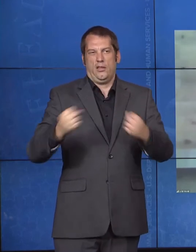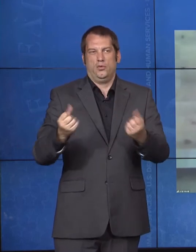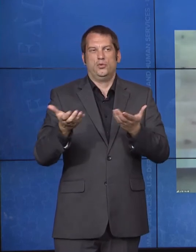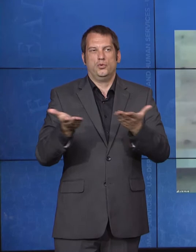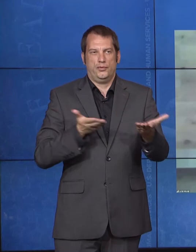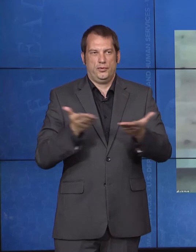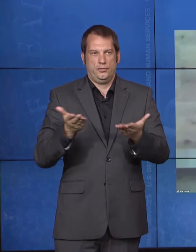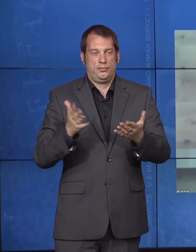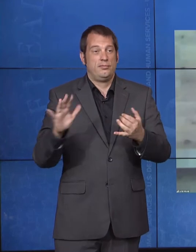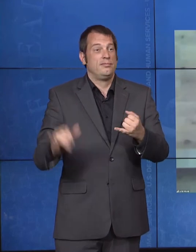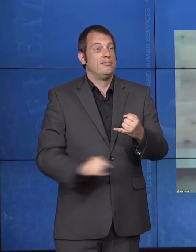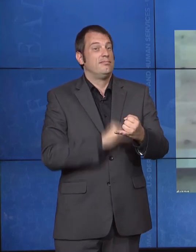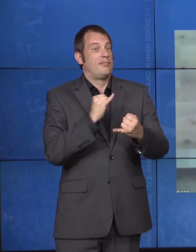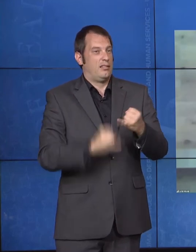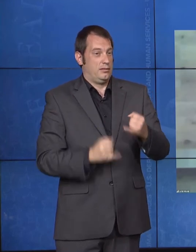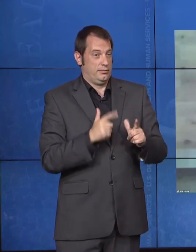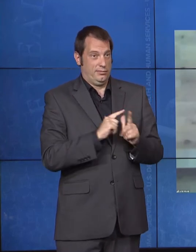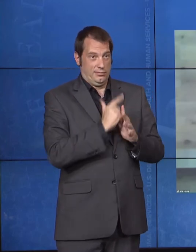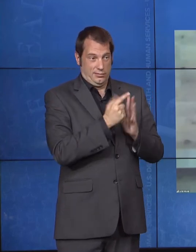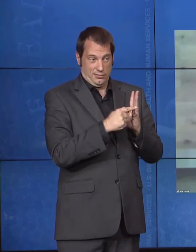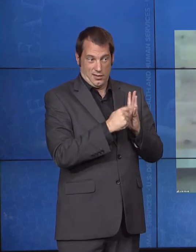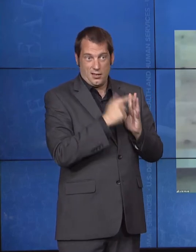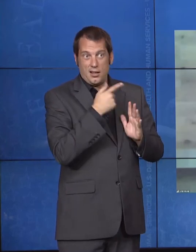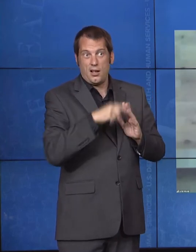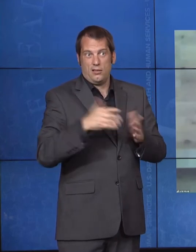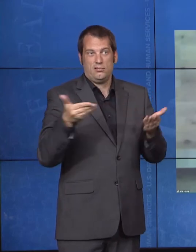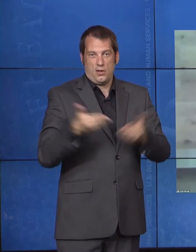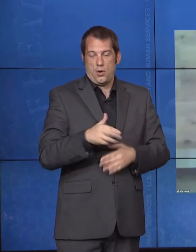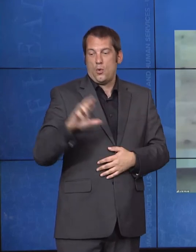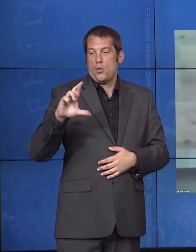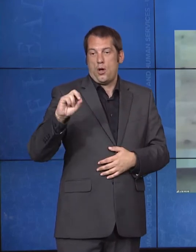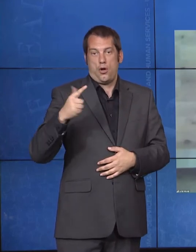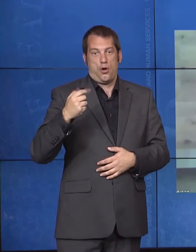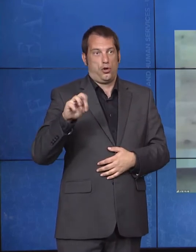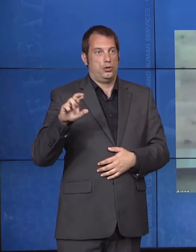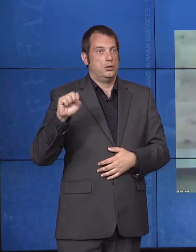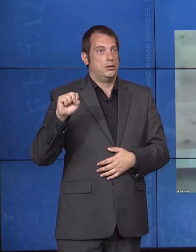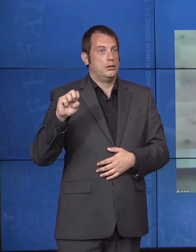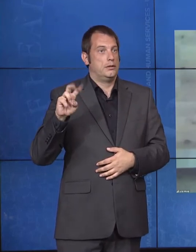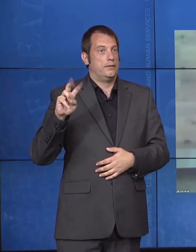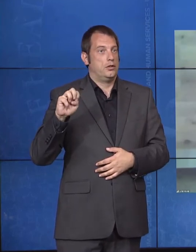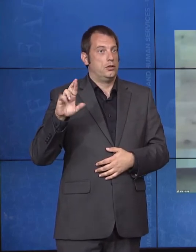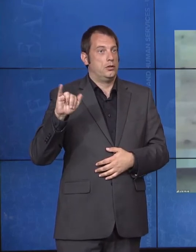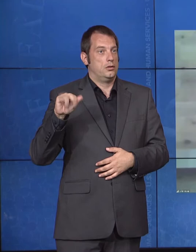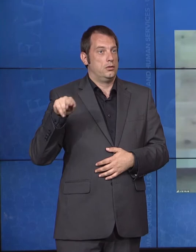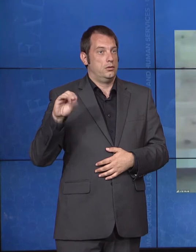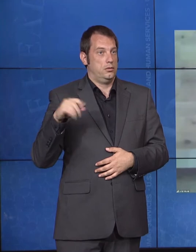Before joining the department in 2017, he served as the director of the DeVoss Center